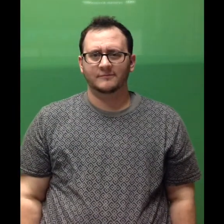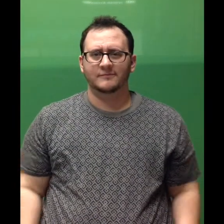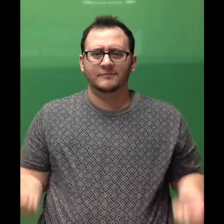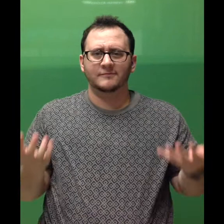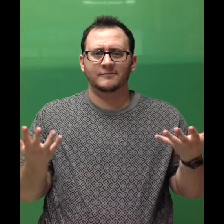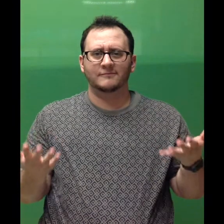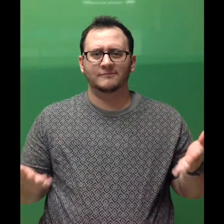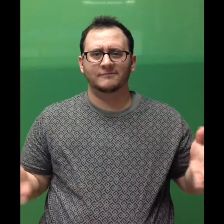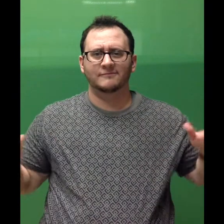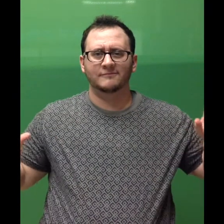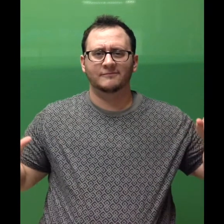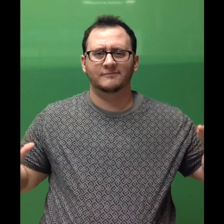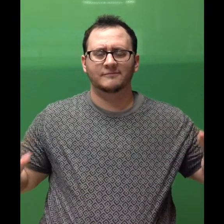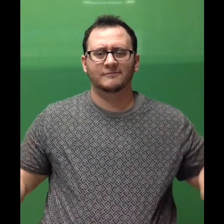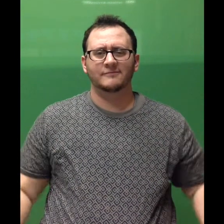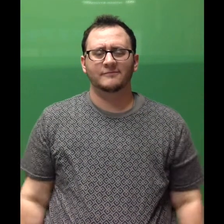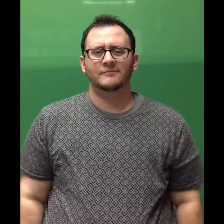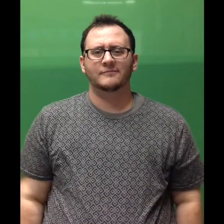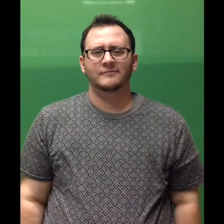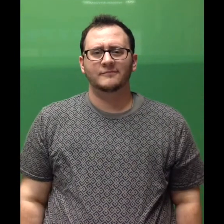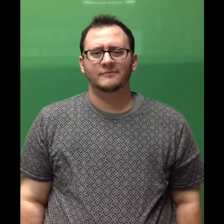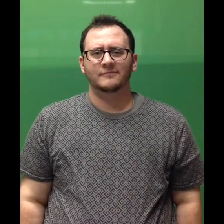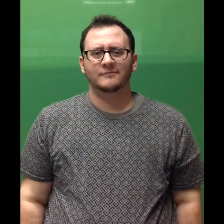The end.